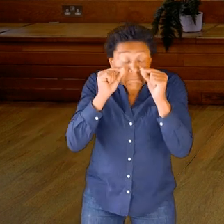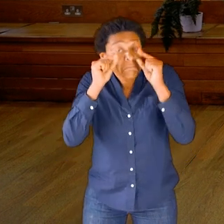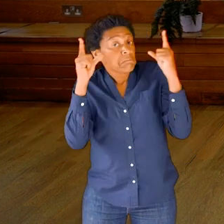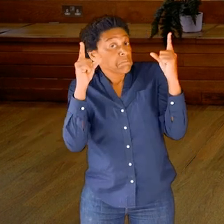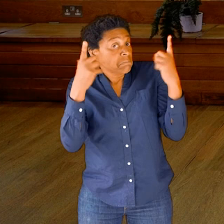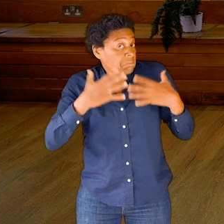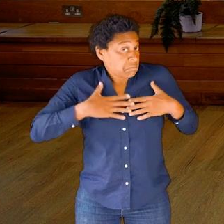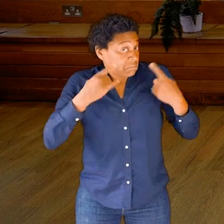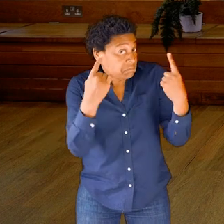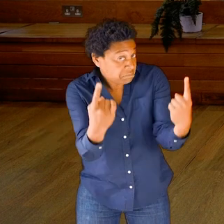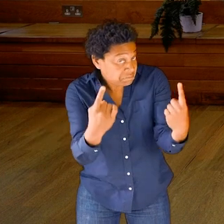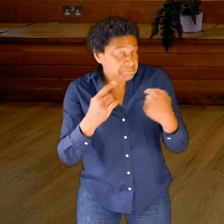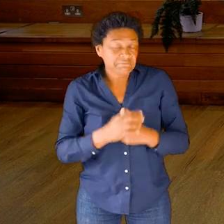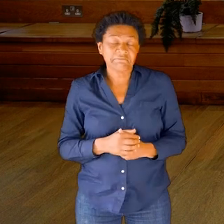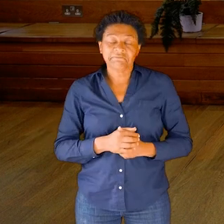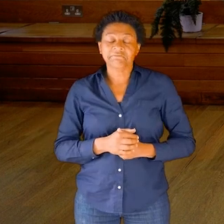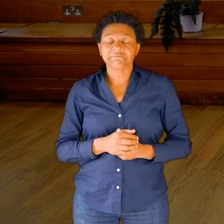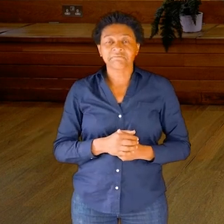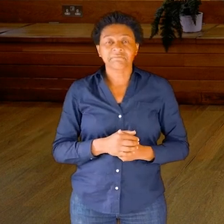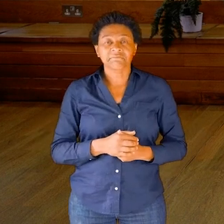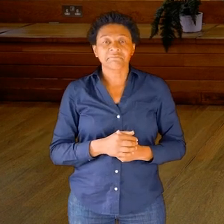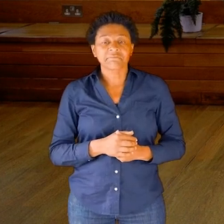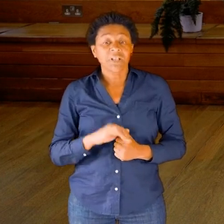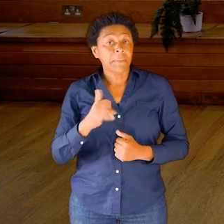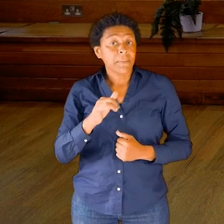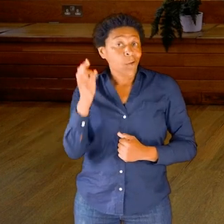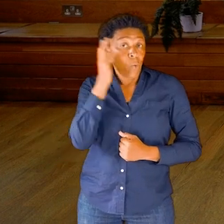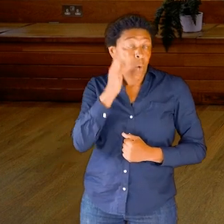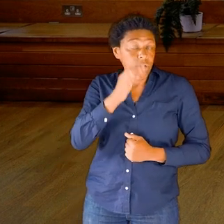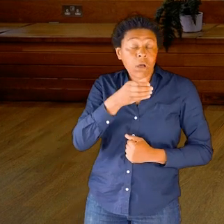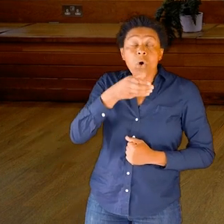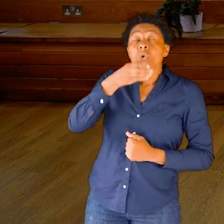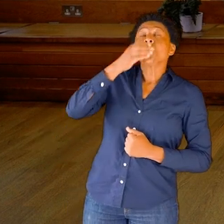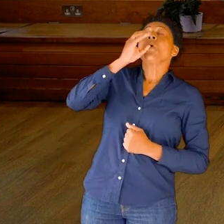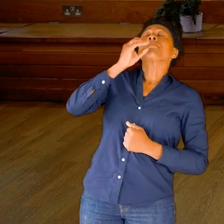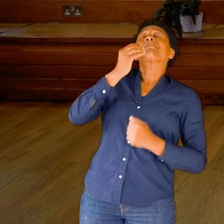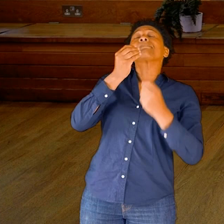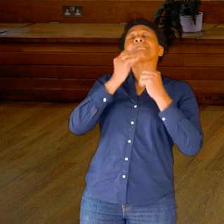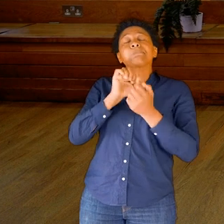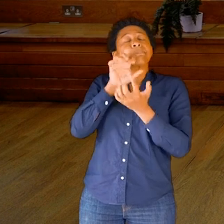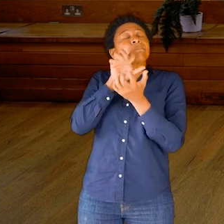I want—if we want, to take in little water, if that’s helpful, to hold the